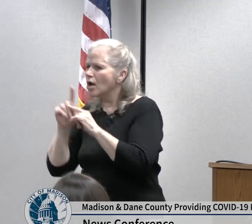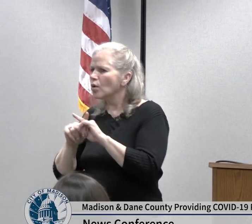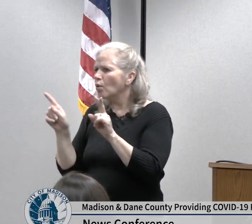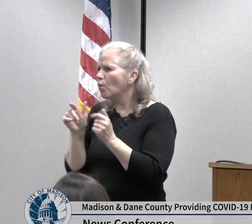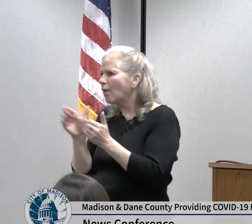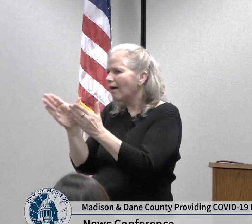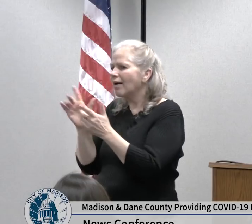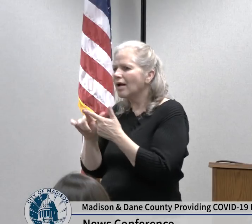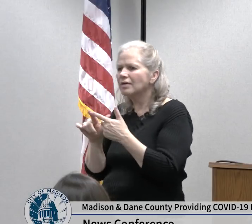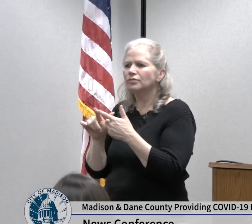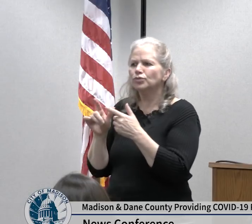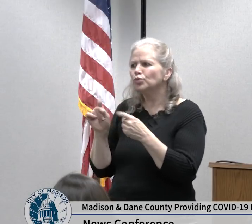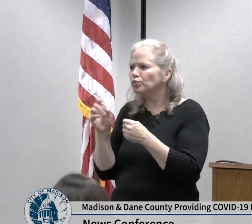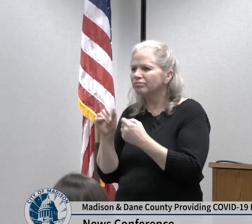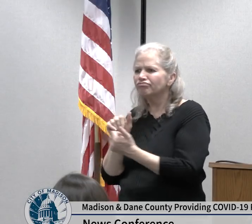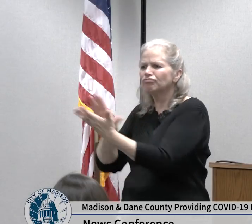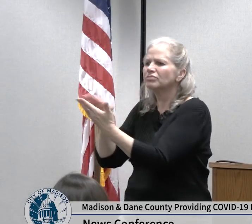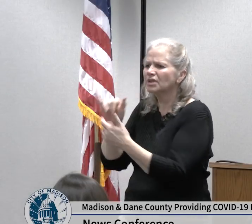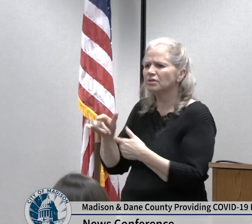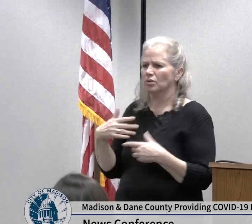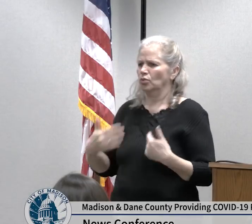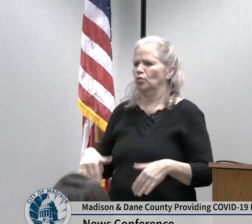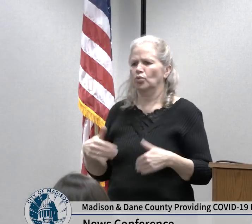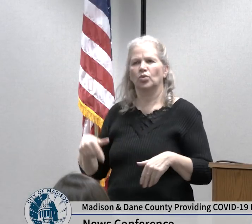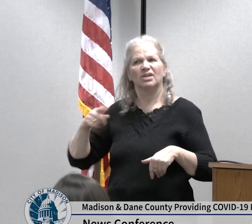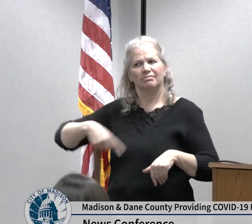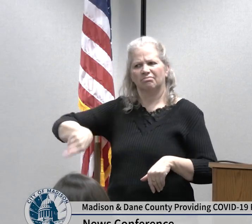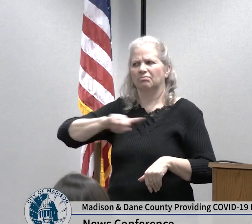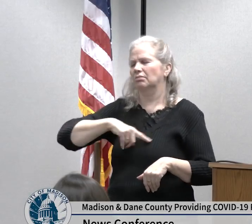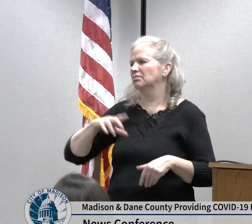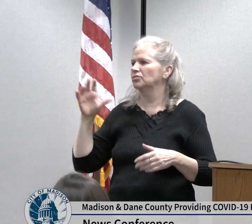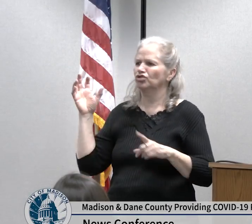has always had that in spades I think from our standpoint in the Health System